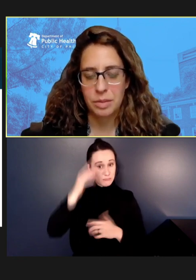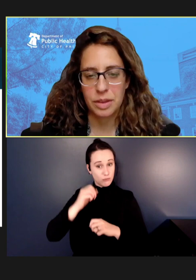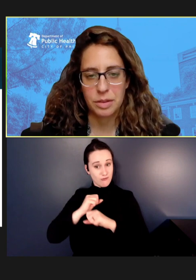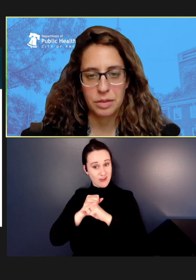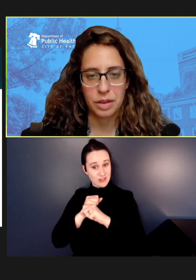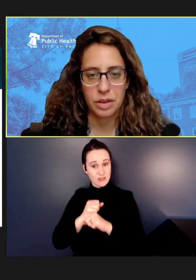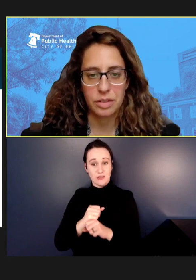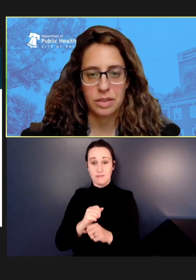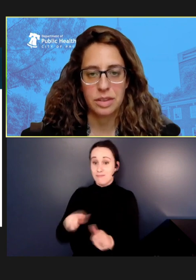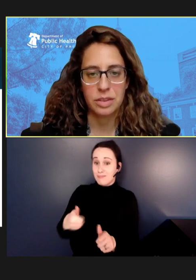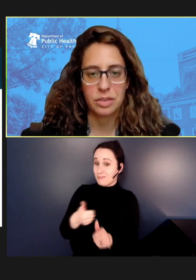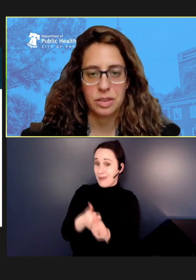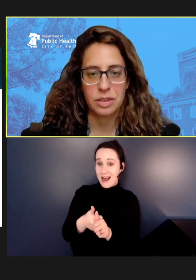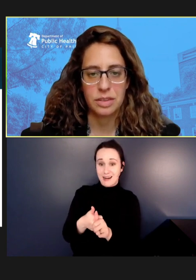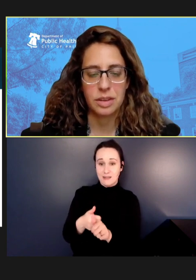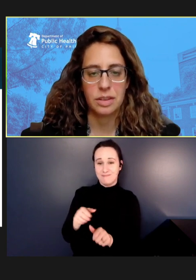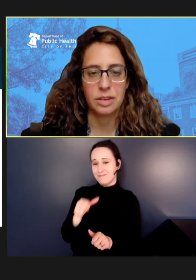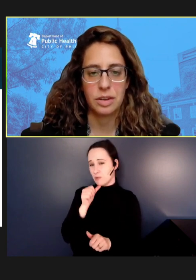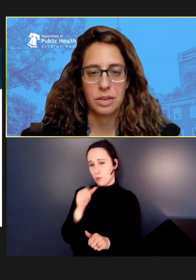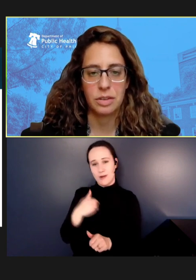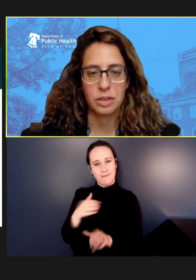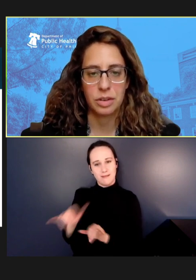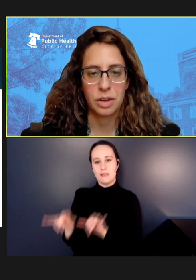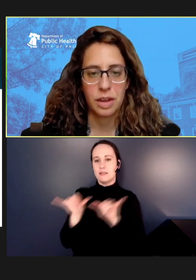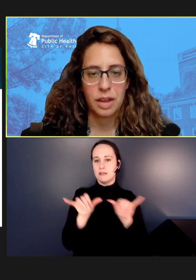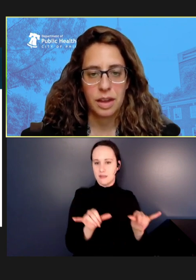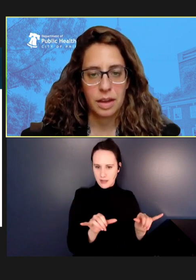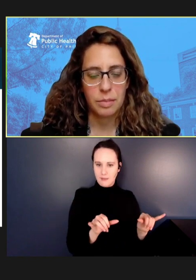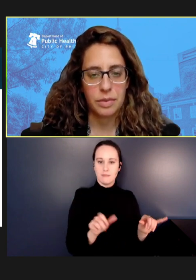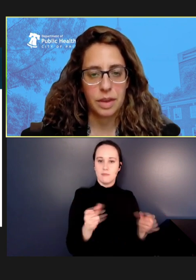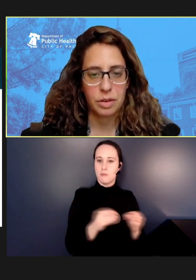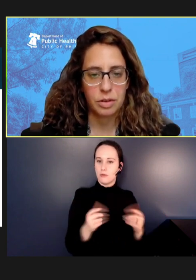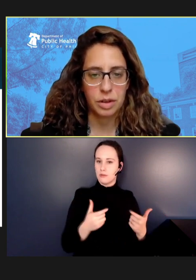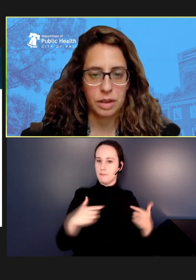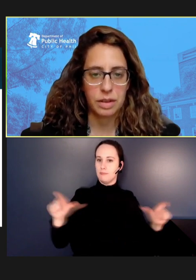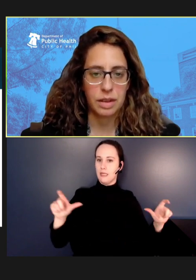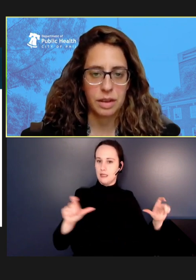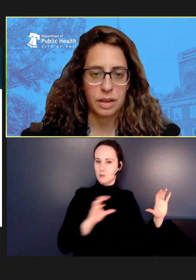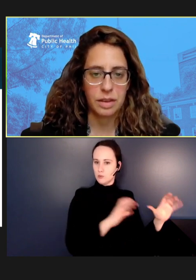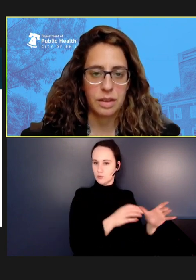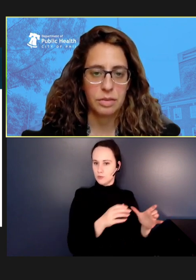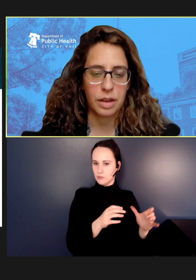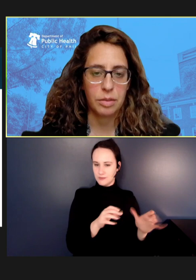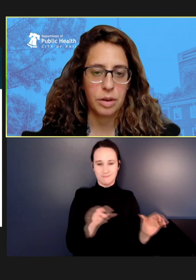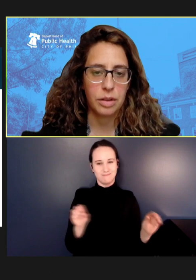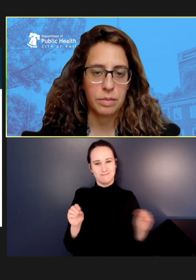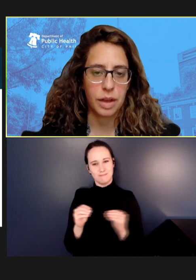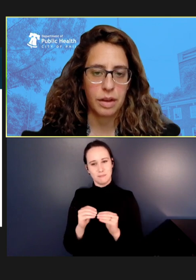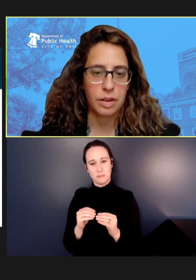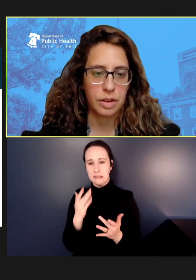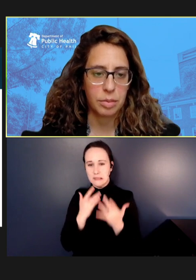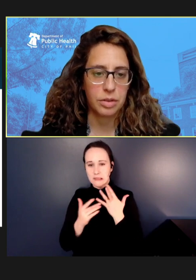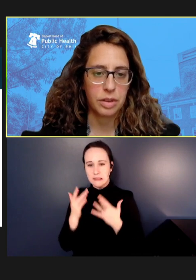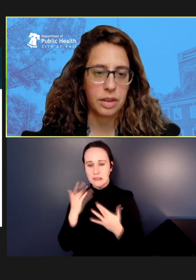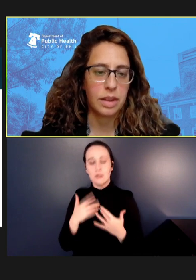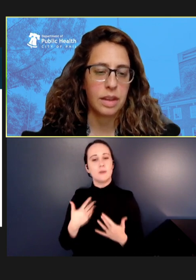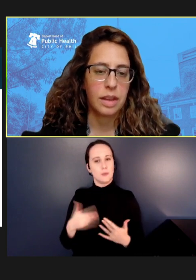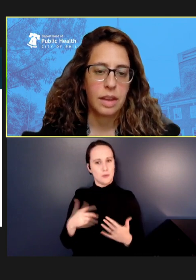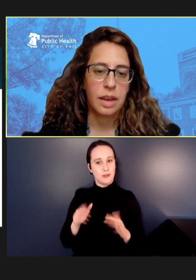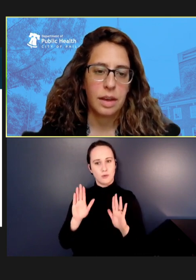that some of our large institutions do. So, that was really another valuable outreach opportunity.